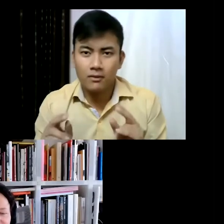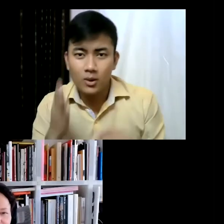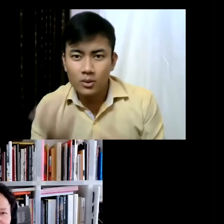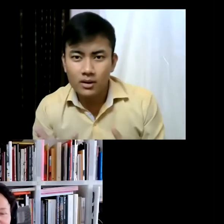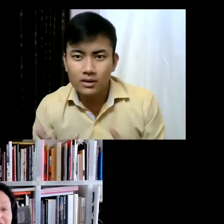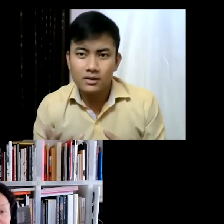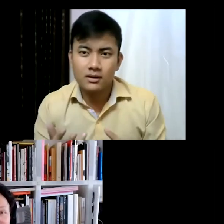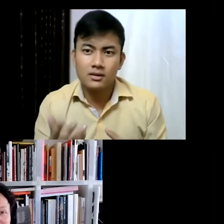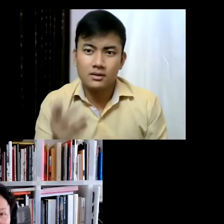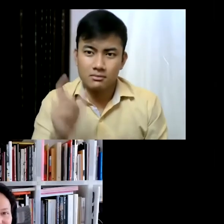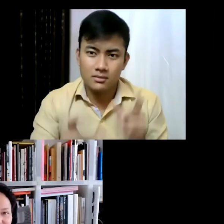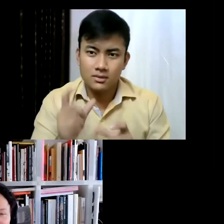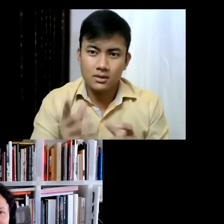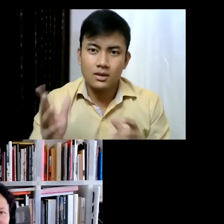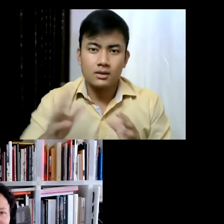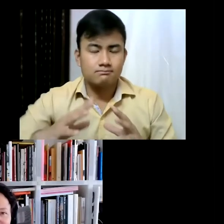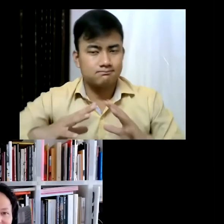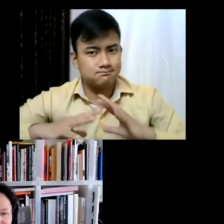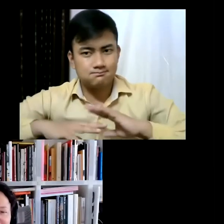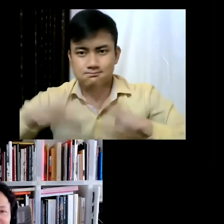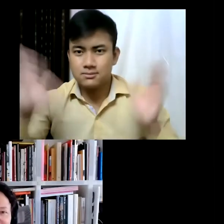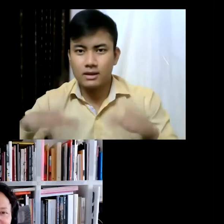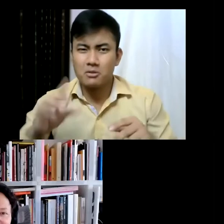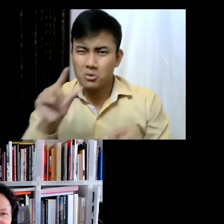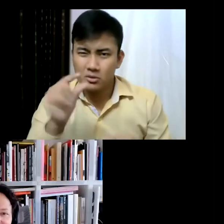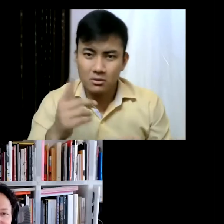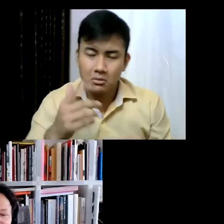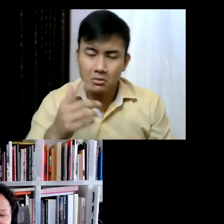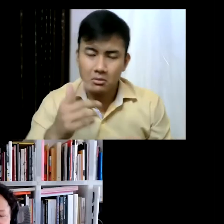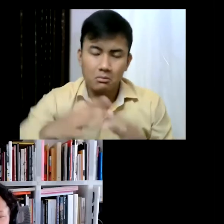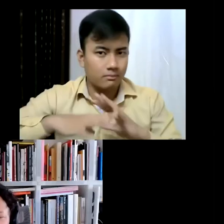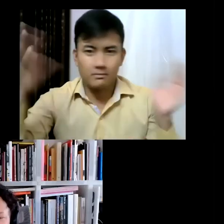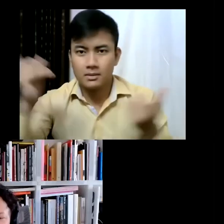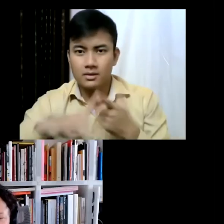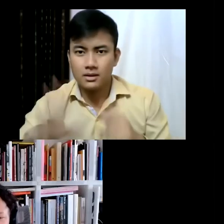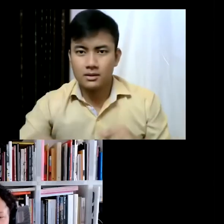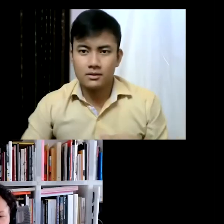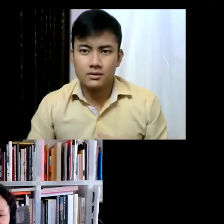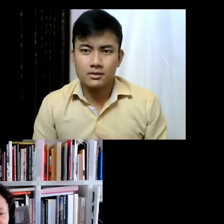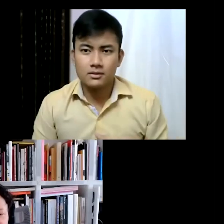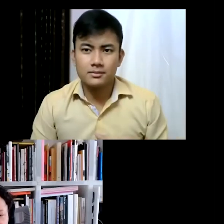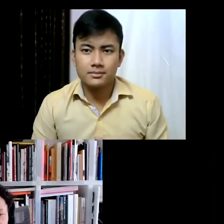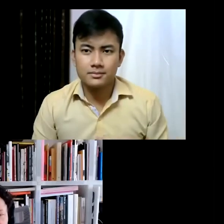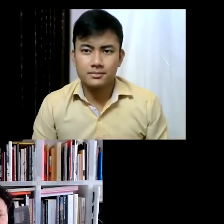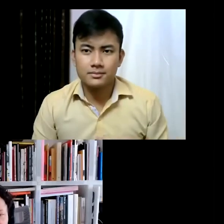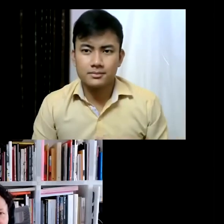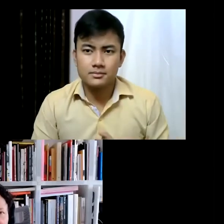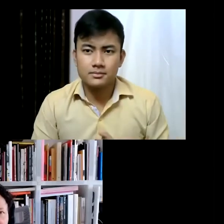extremely extreme, and it's polarized, and I think there is of course a lot of debates in